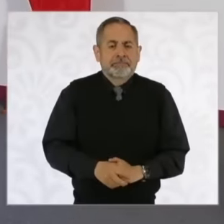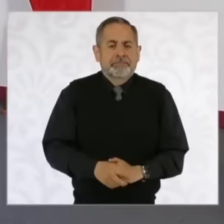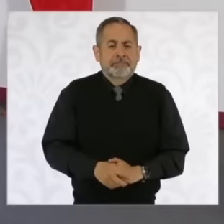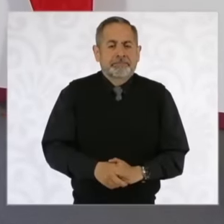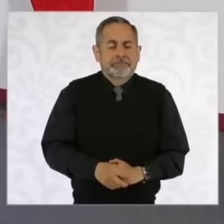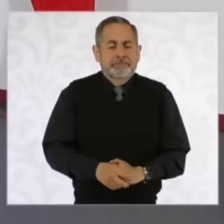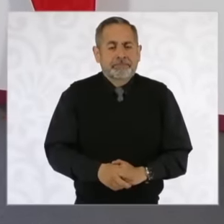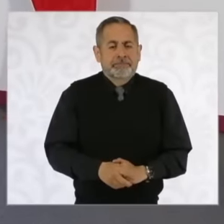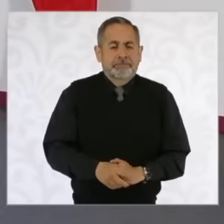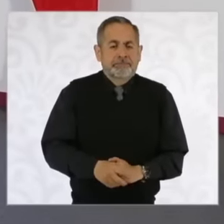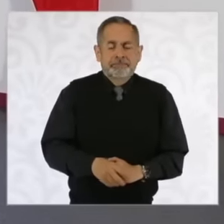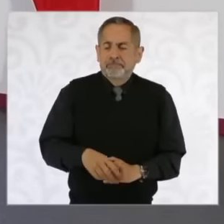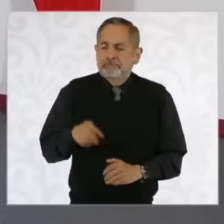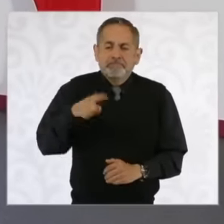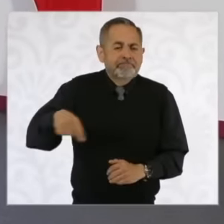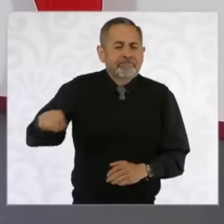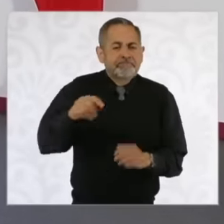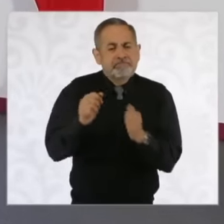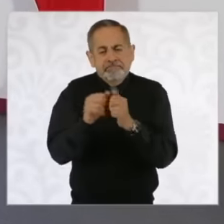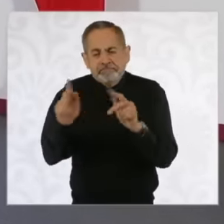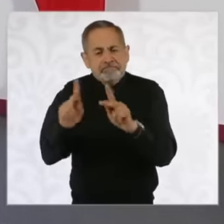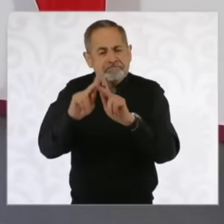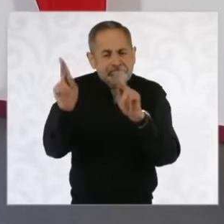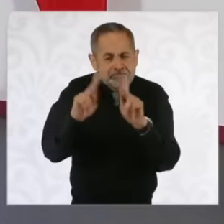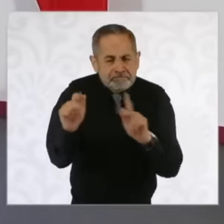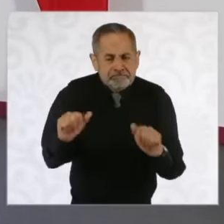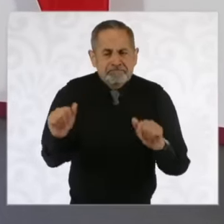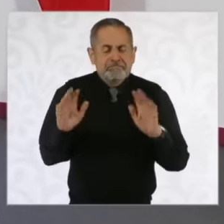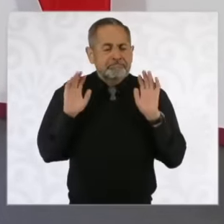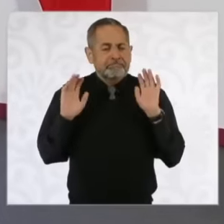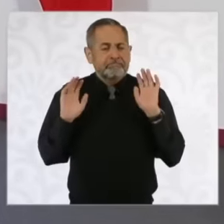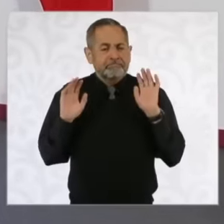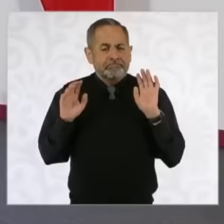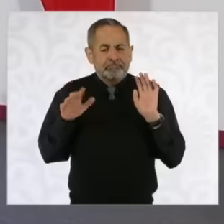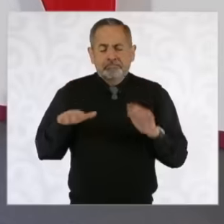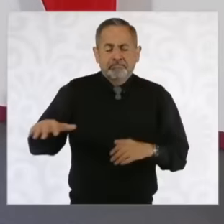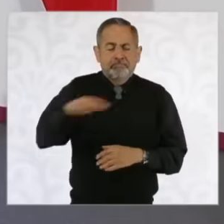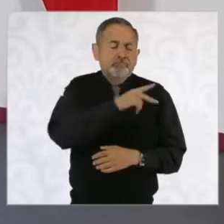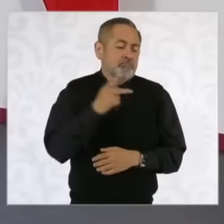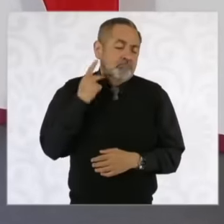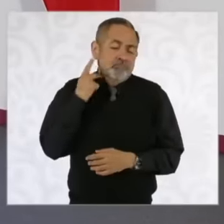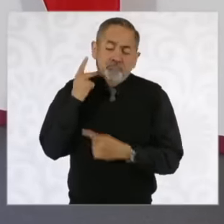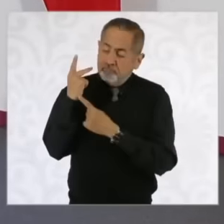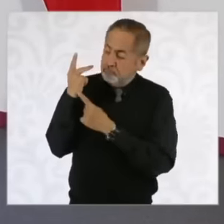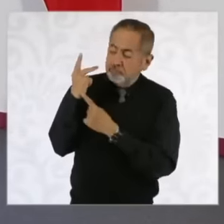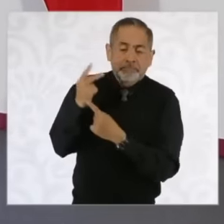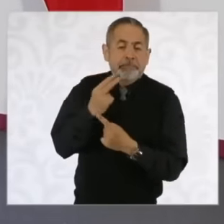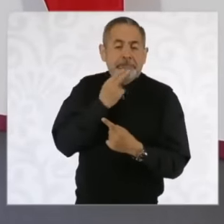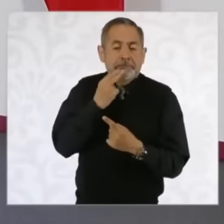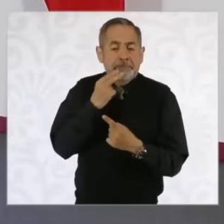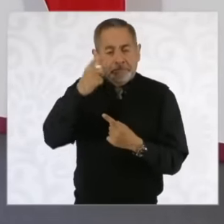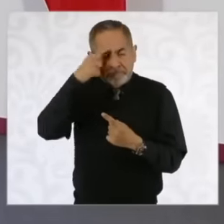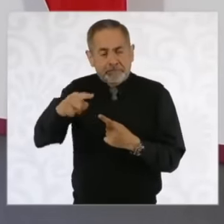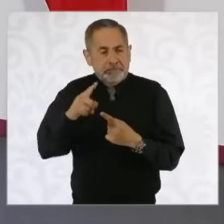let it be peace and the political definition, politics is there for that to avoid violence,